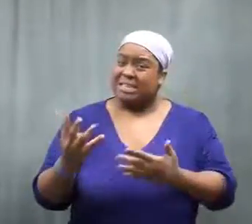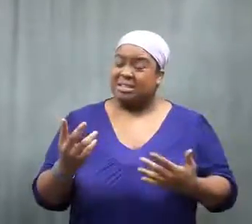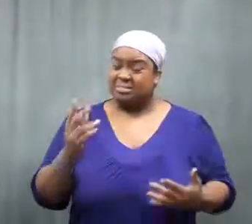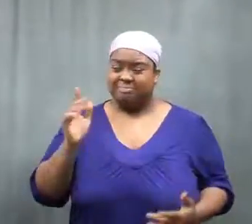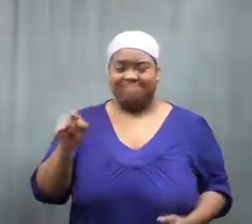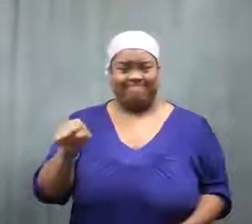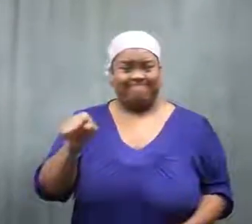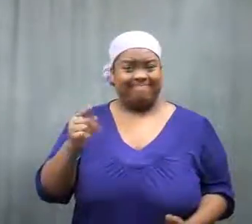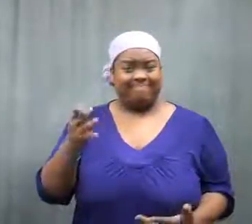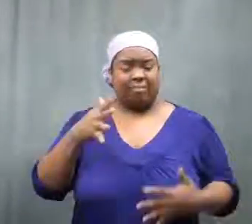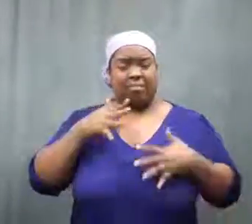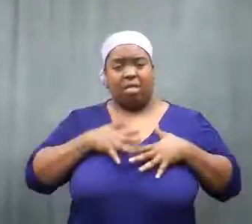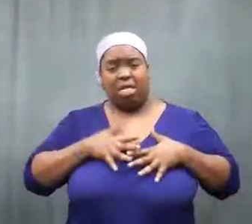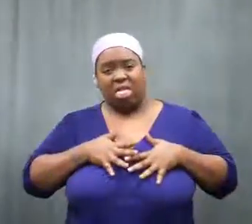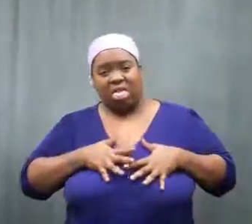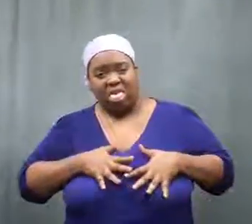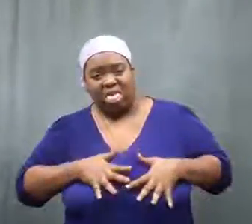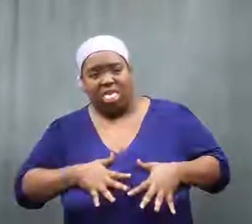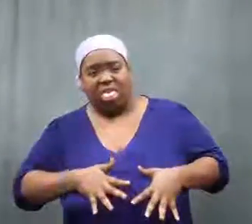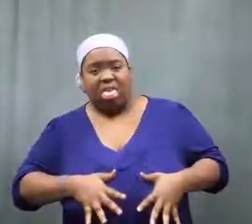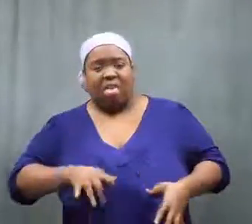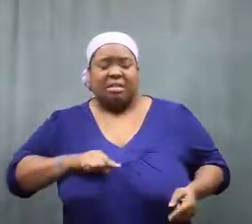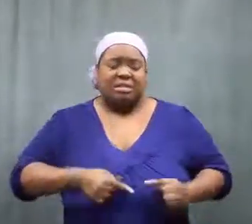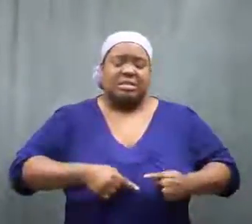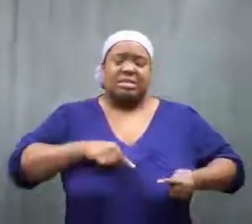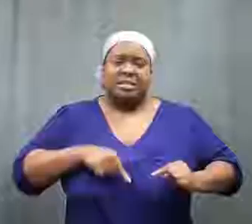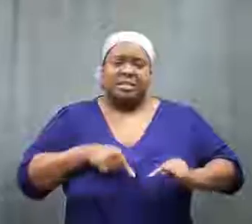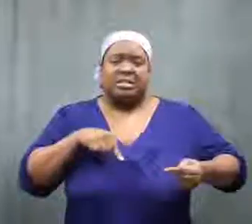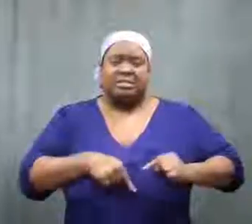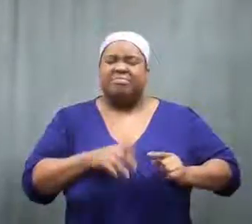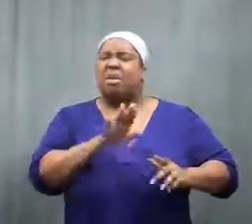It's depressed and in pain.